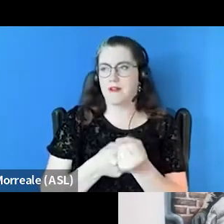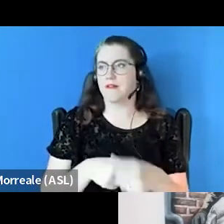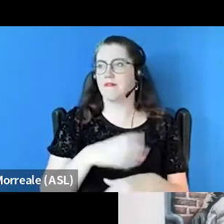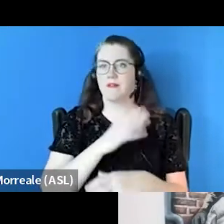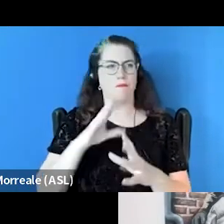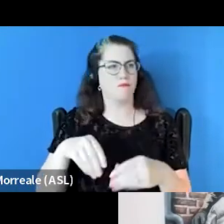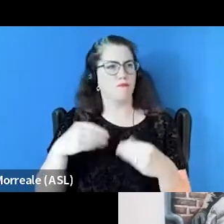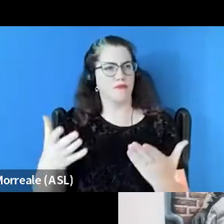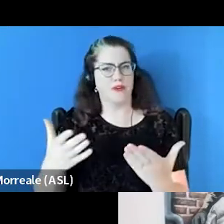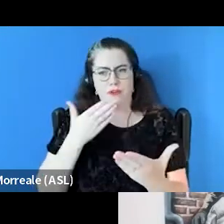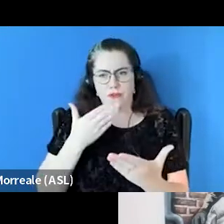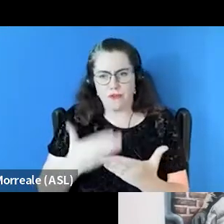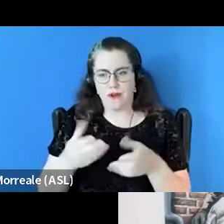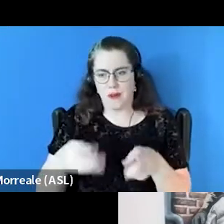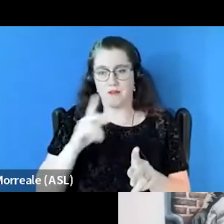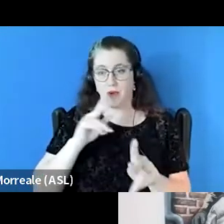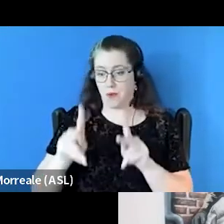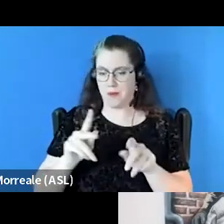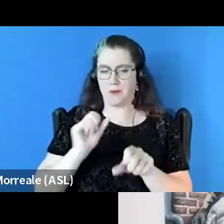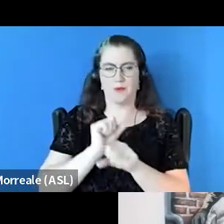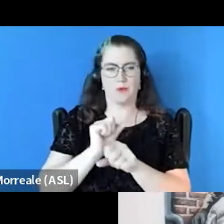the real opportunity for people to move beyond.